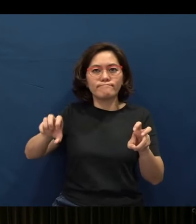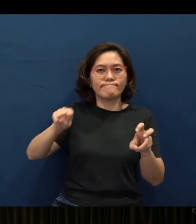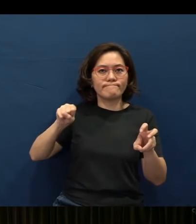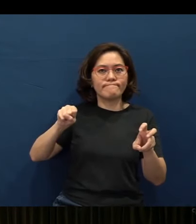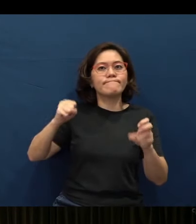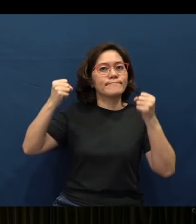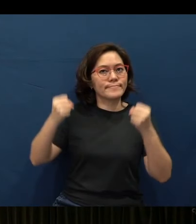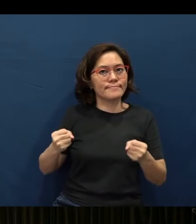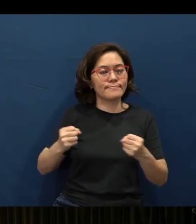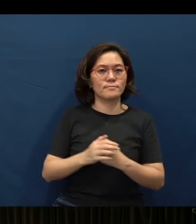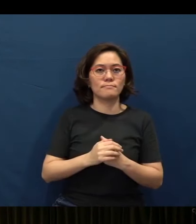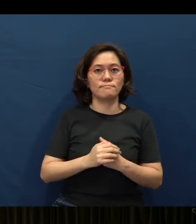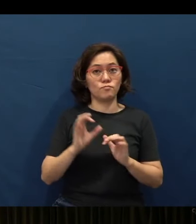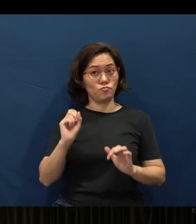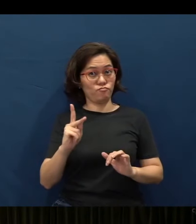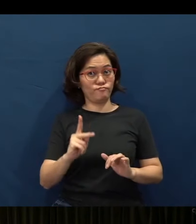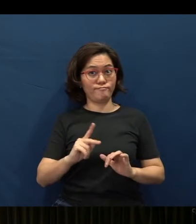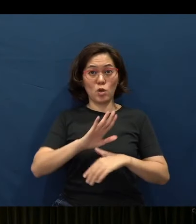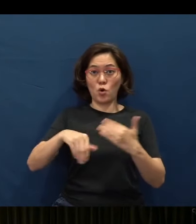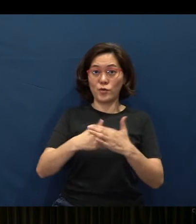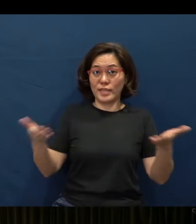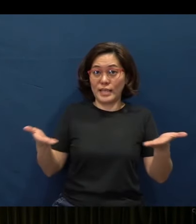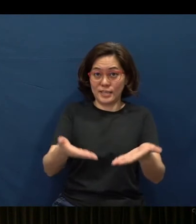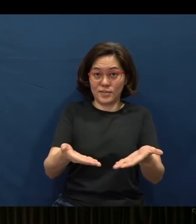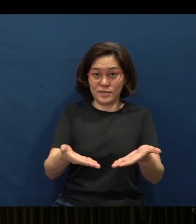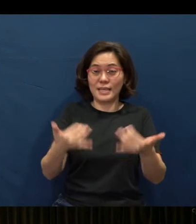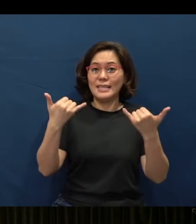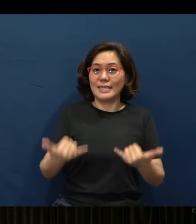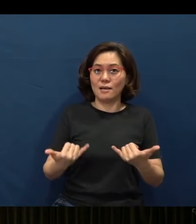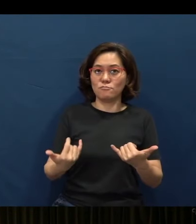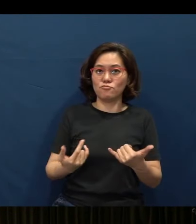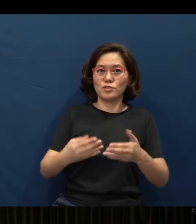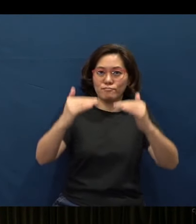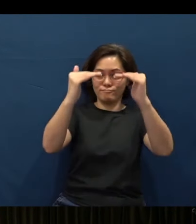Now, having done all that introduction, I think it's good for us now to go into the second part.